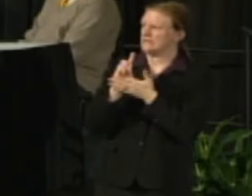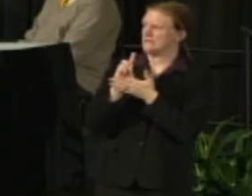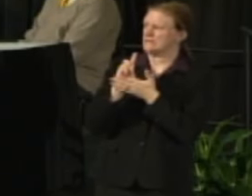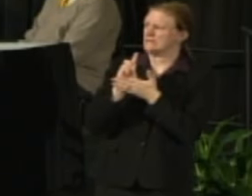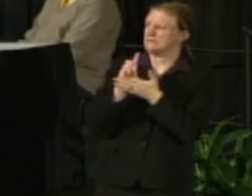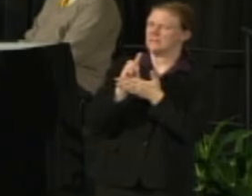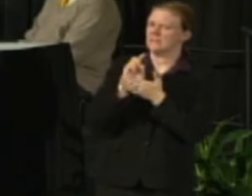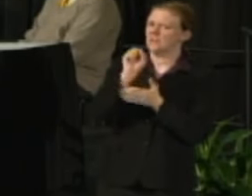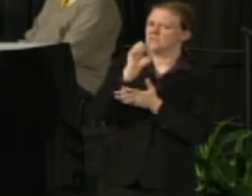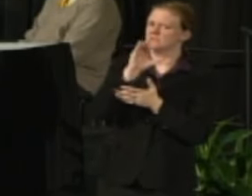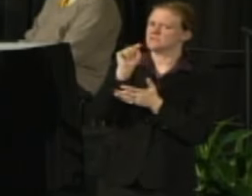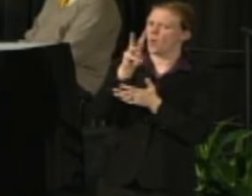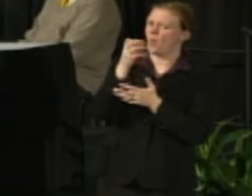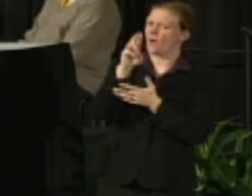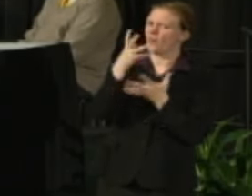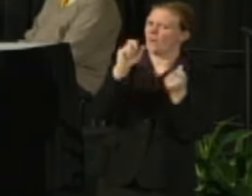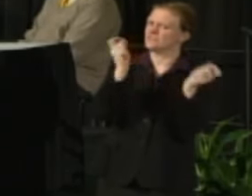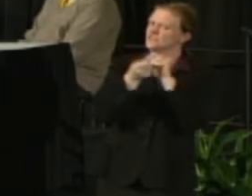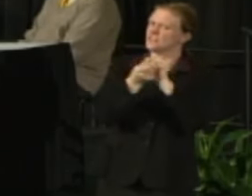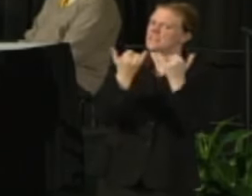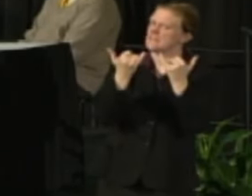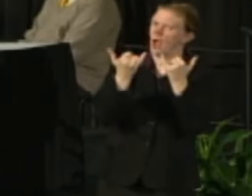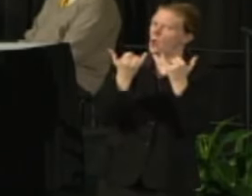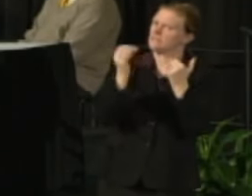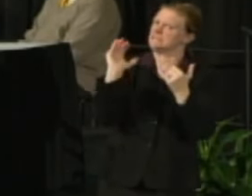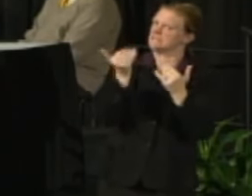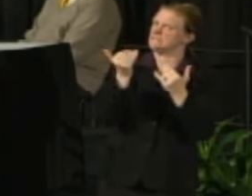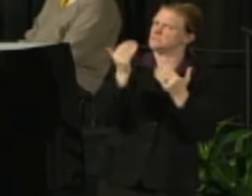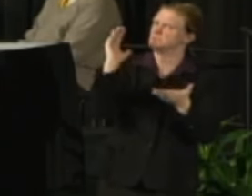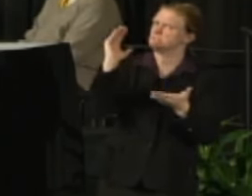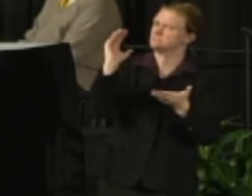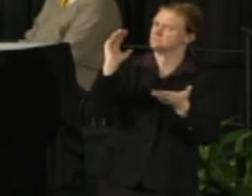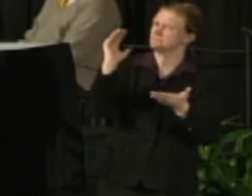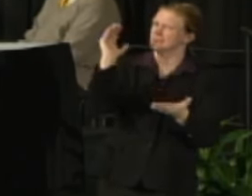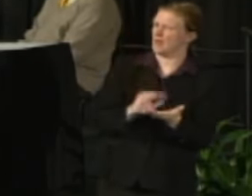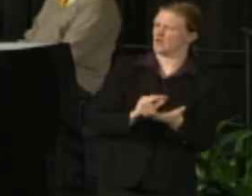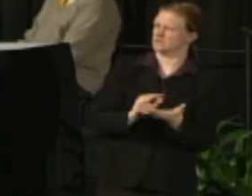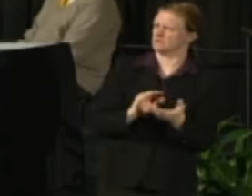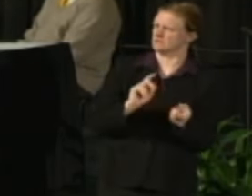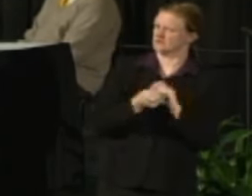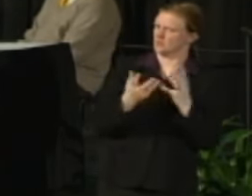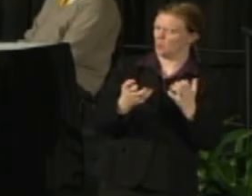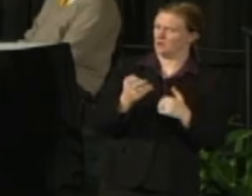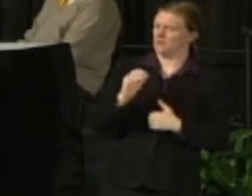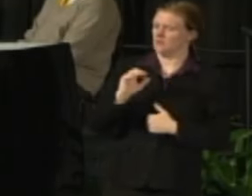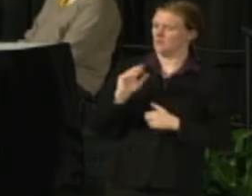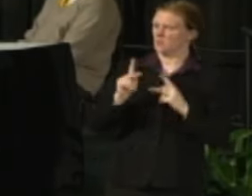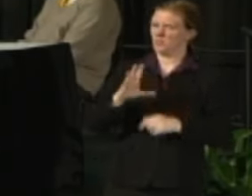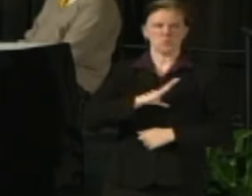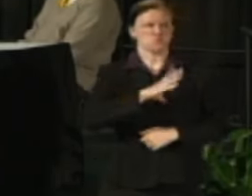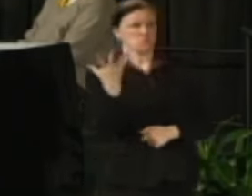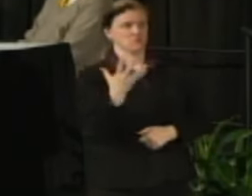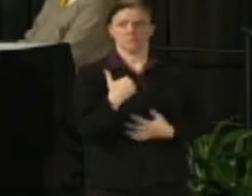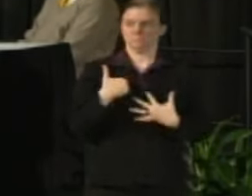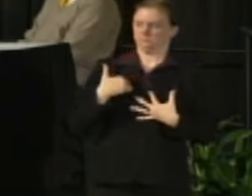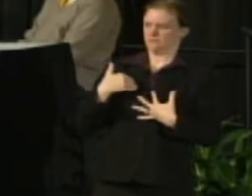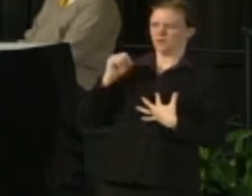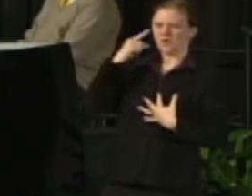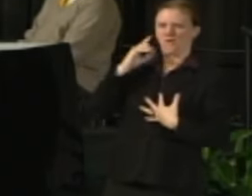I think it's clear that the idea offended people to a degree that the governor had not anticipated and I think it provides a very useful hook